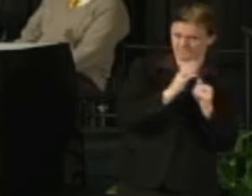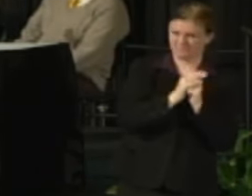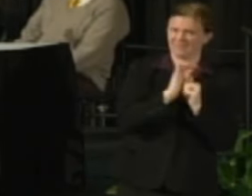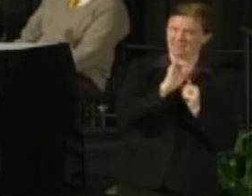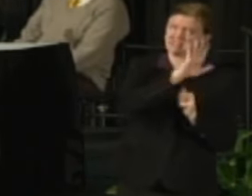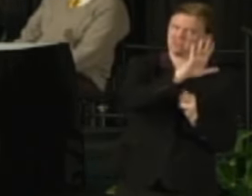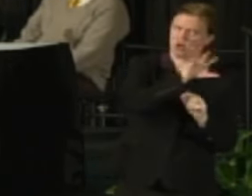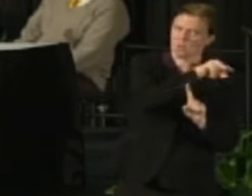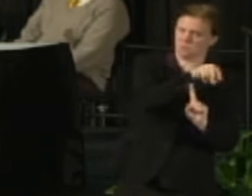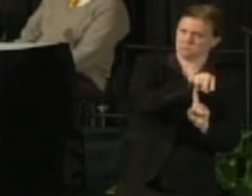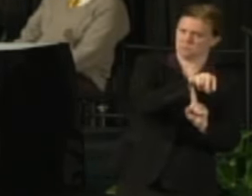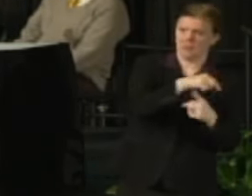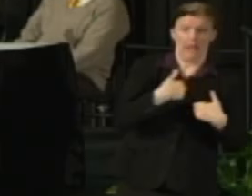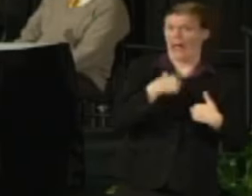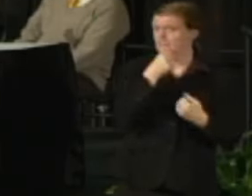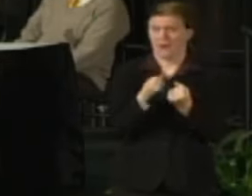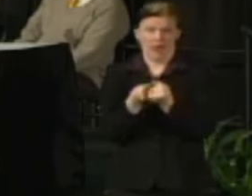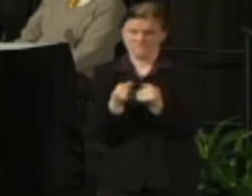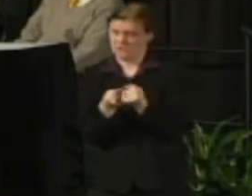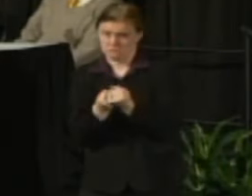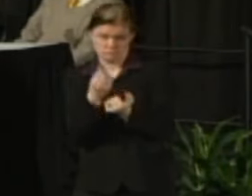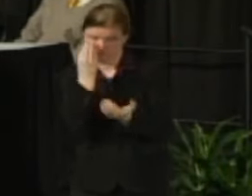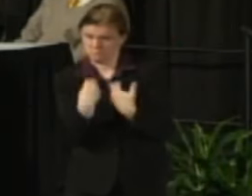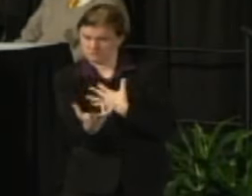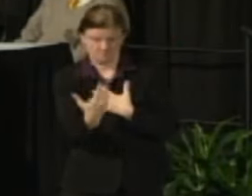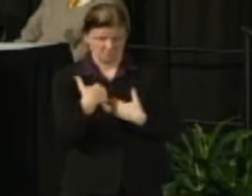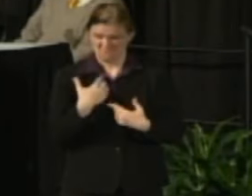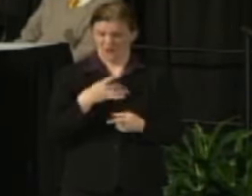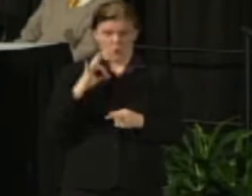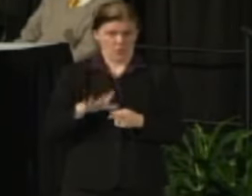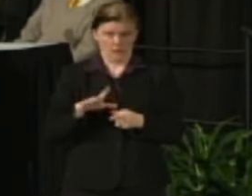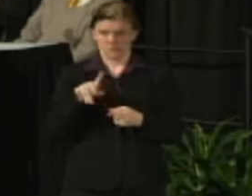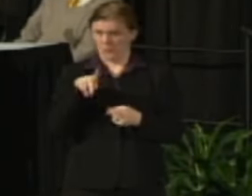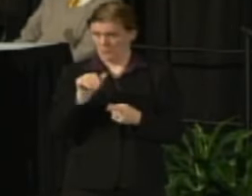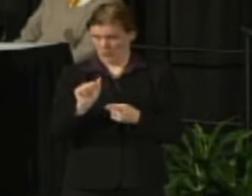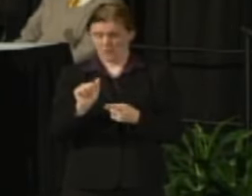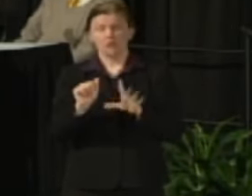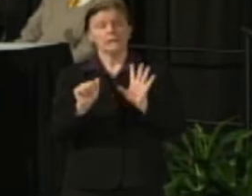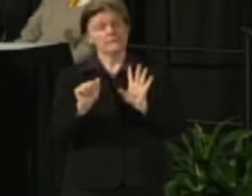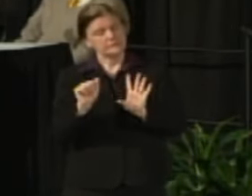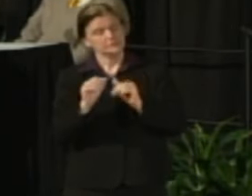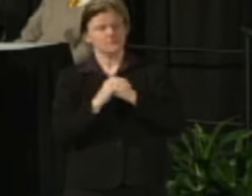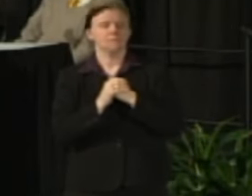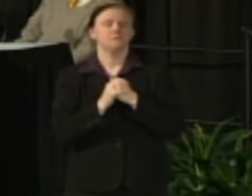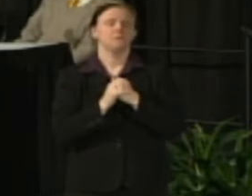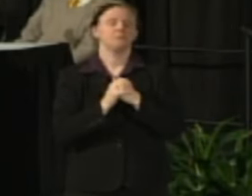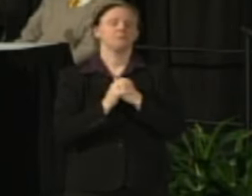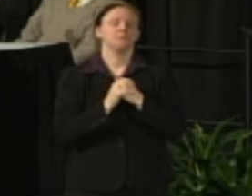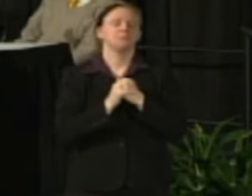I'm certainly not an advocate of it but one way to think about that is